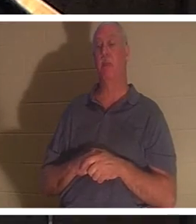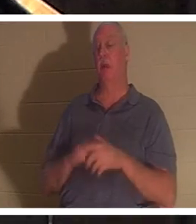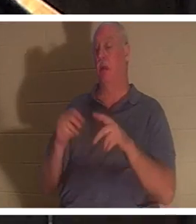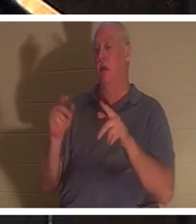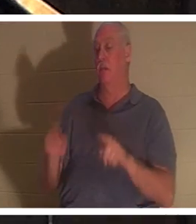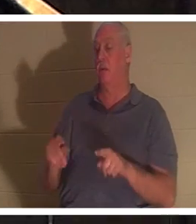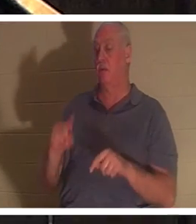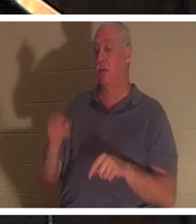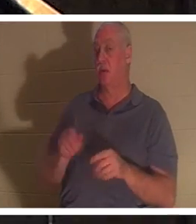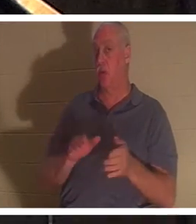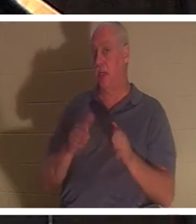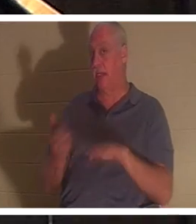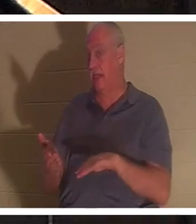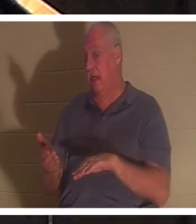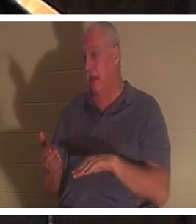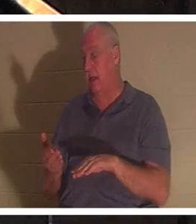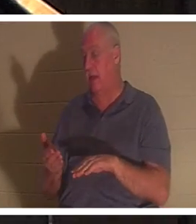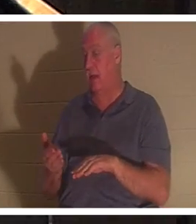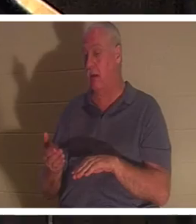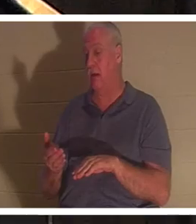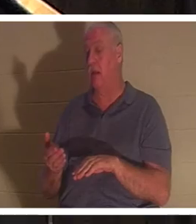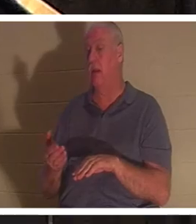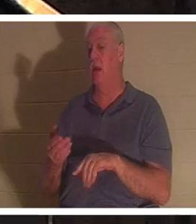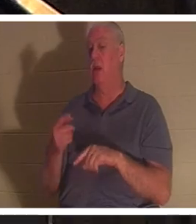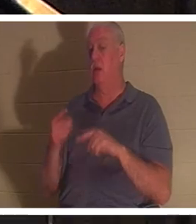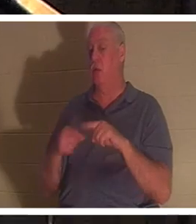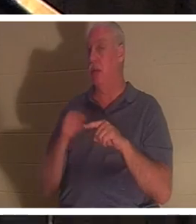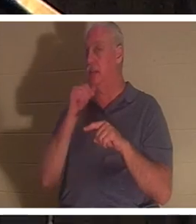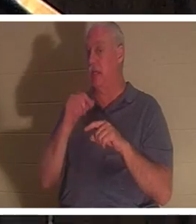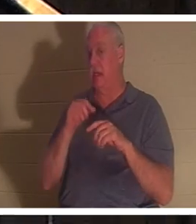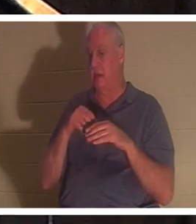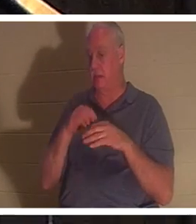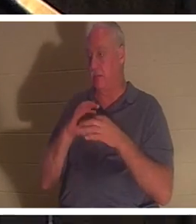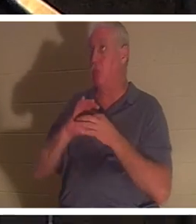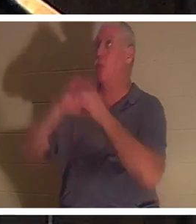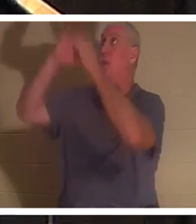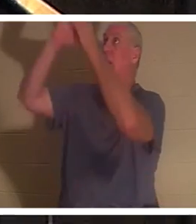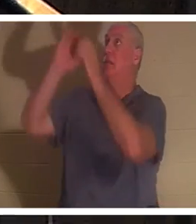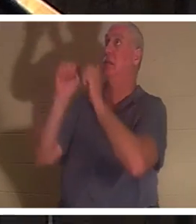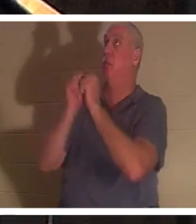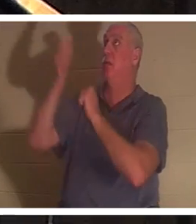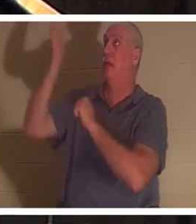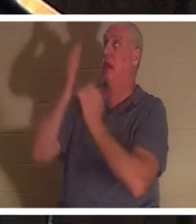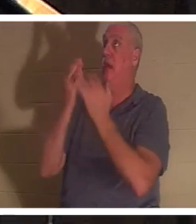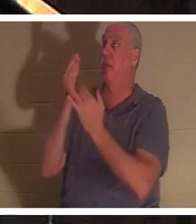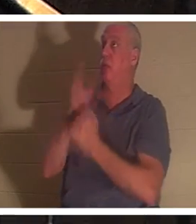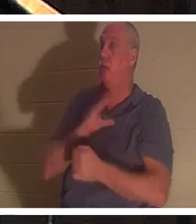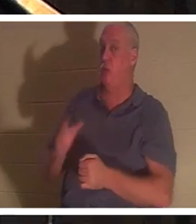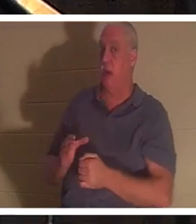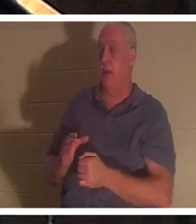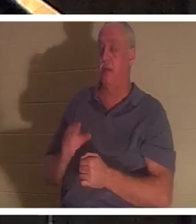when he has not entered into a relationship with God, through Christ. Ephesians chapter 2 and verse